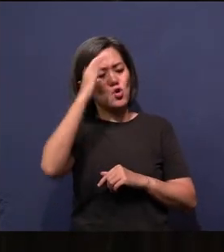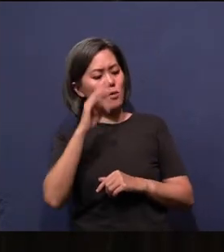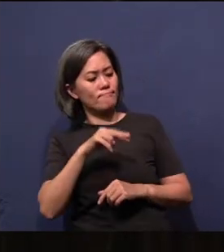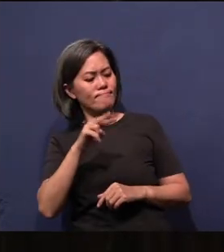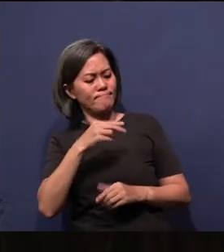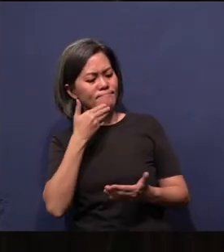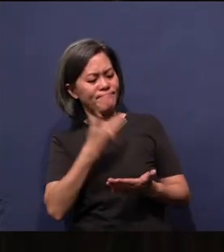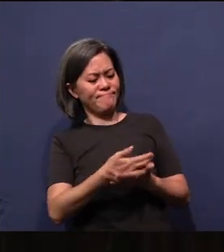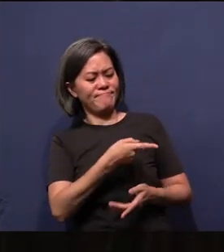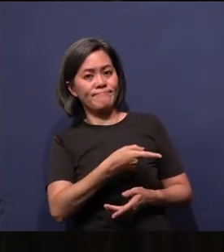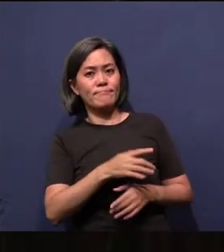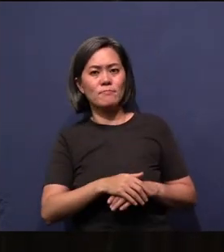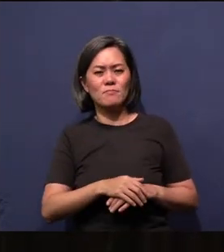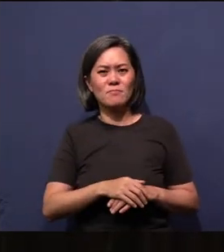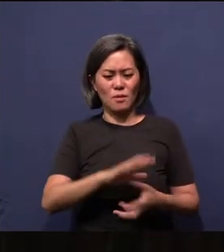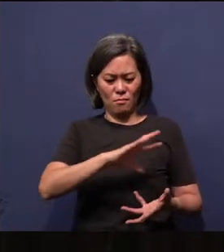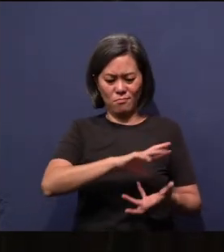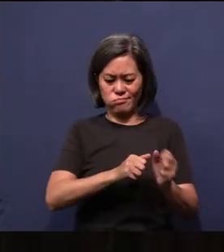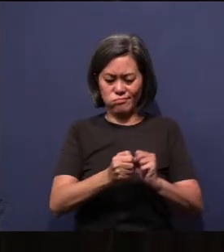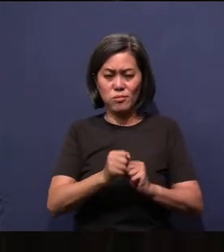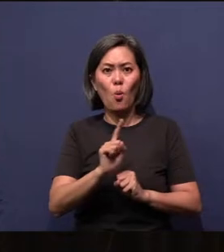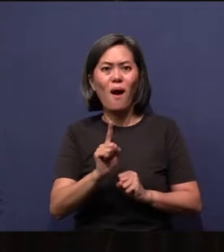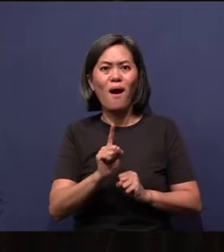ruin come in then? Where does the ruin come in?